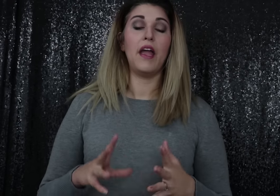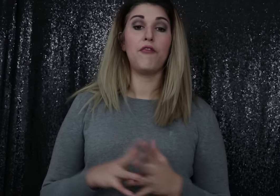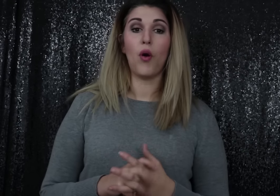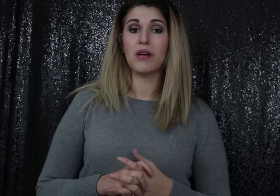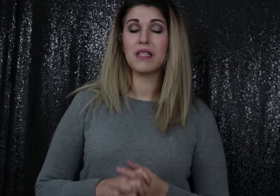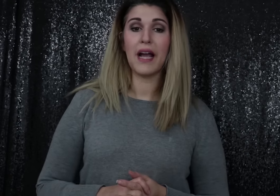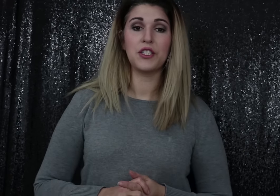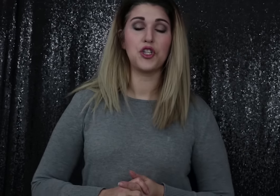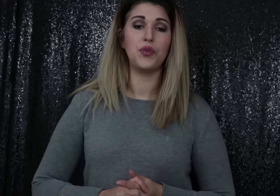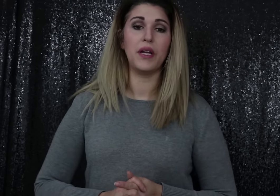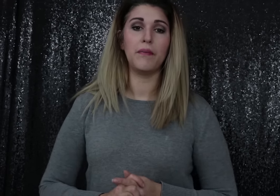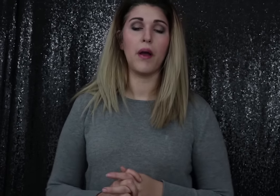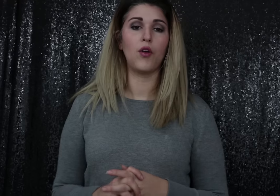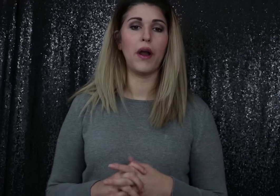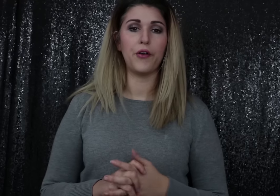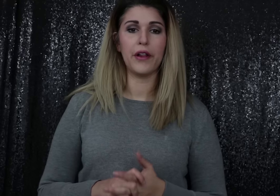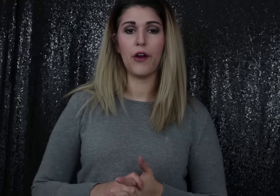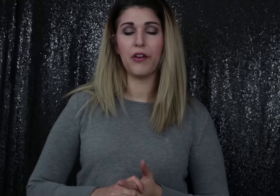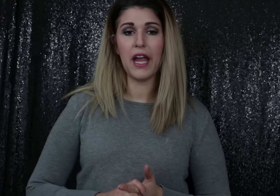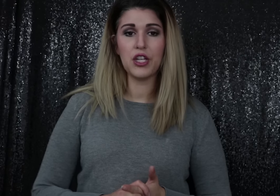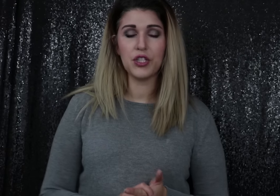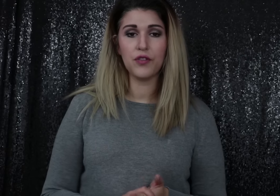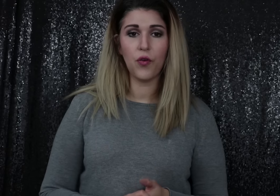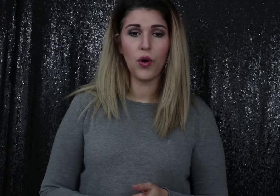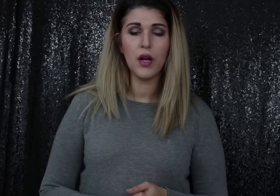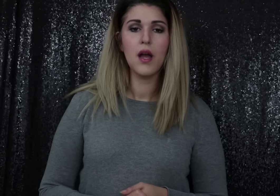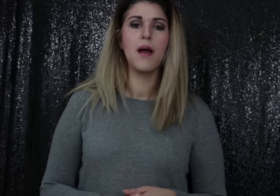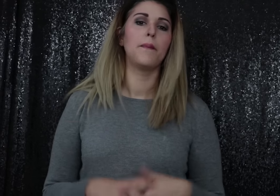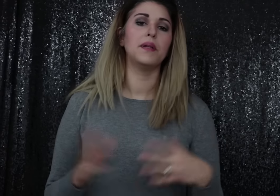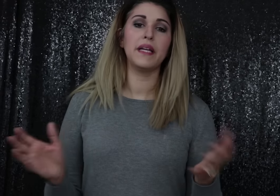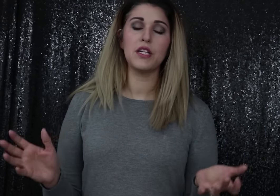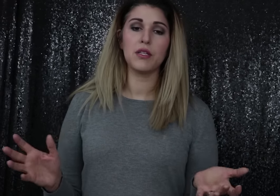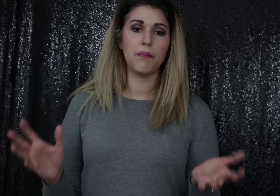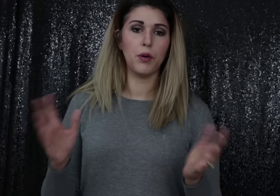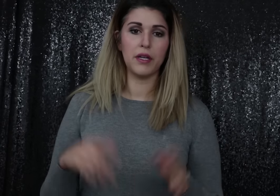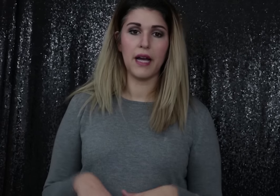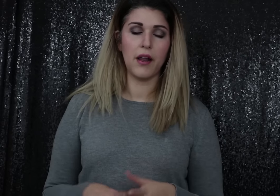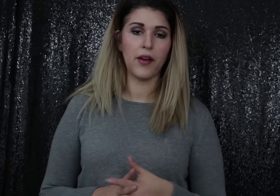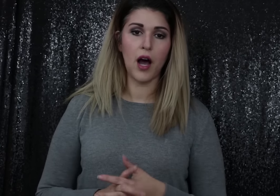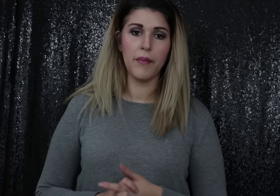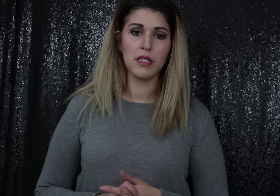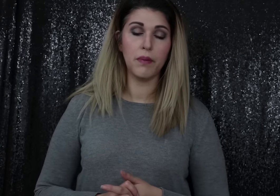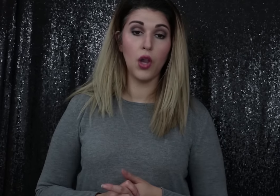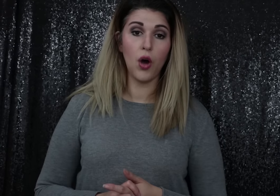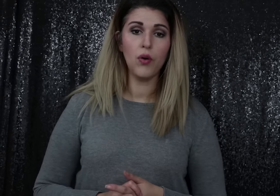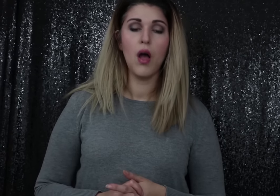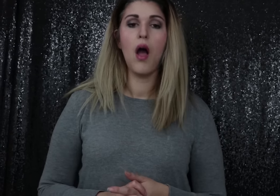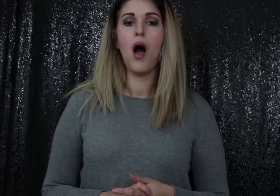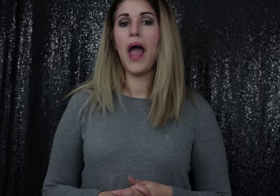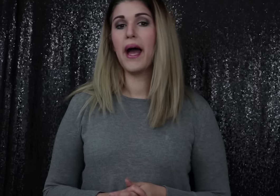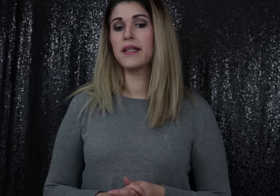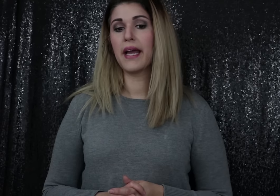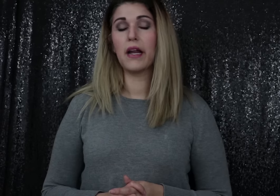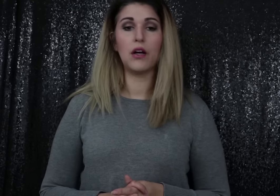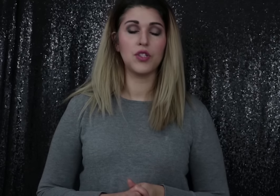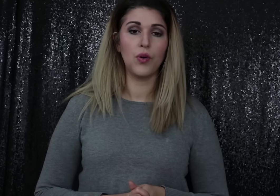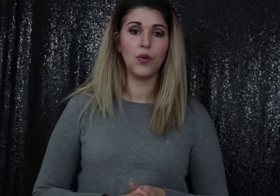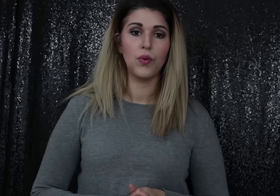If there are signs that you need greater clarification for, please put it down in the comments below. And I can also,